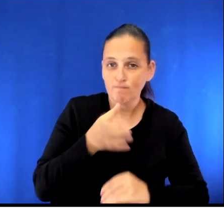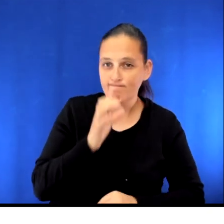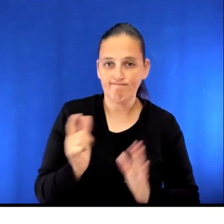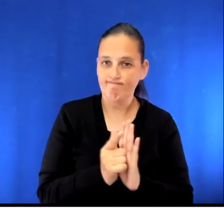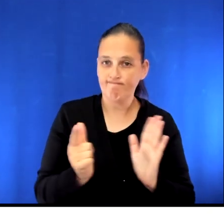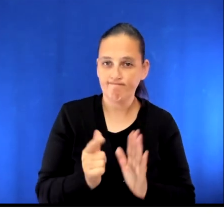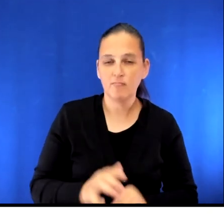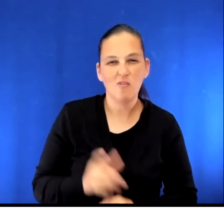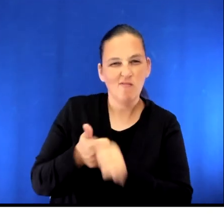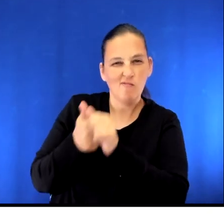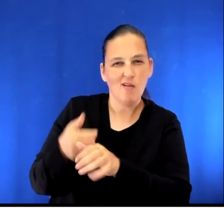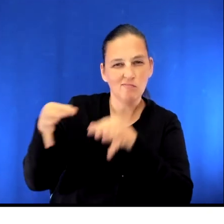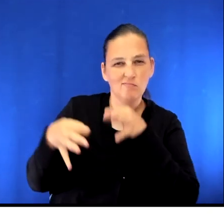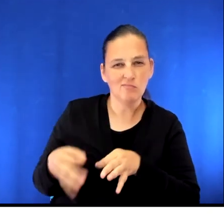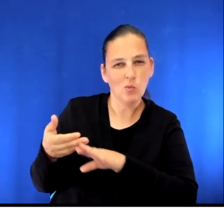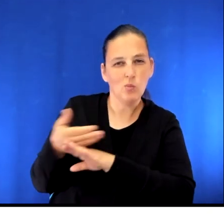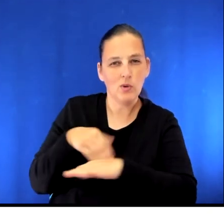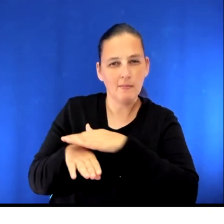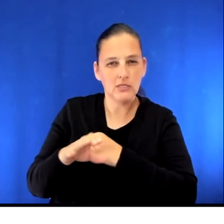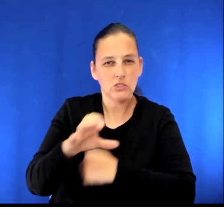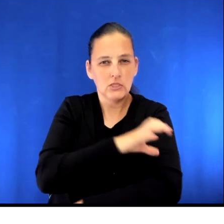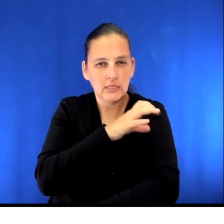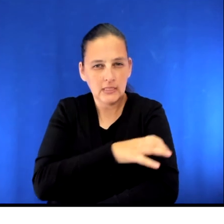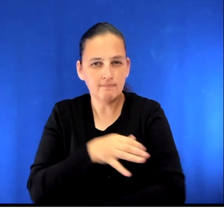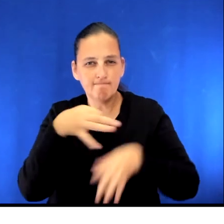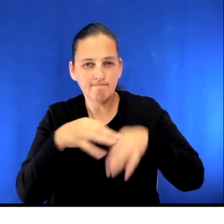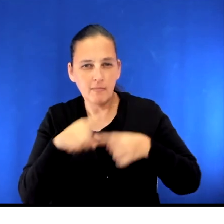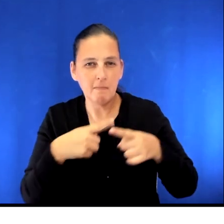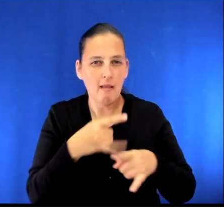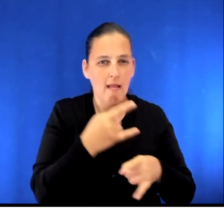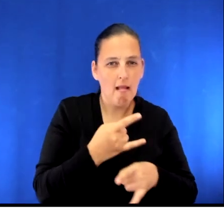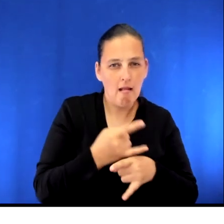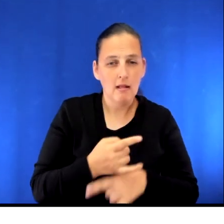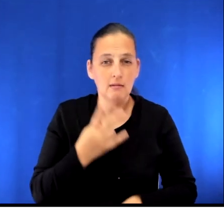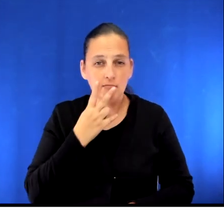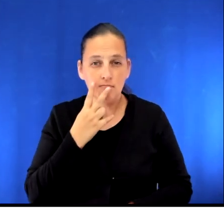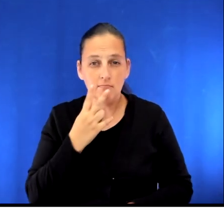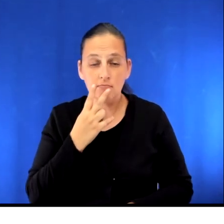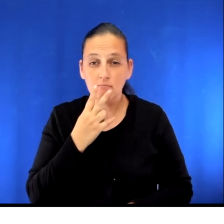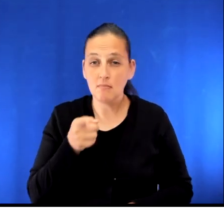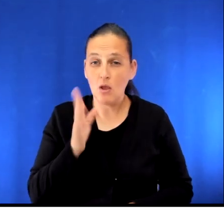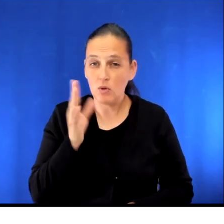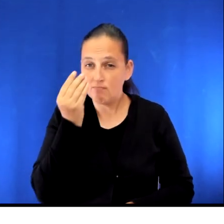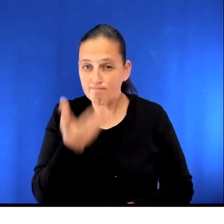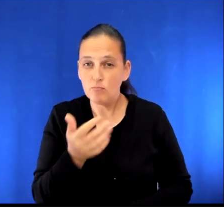Follow the instructions given to you by the pre-admission clinic regarding alcohol and cigarette smoking and about which personal medications